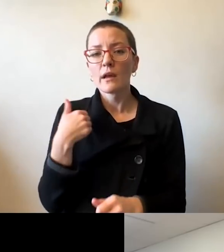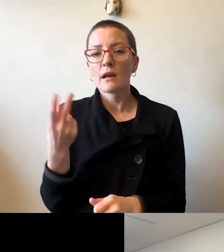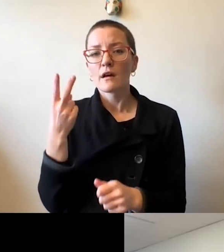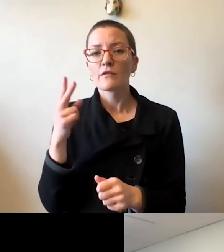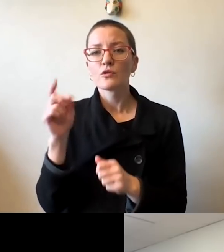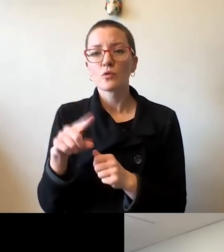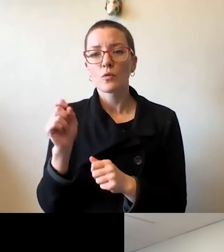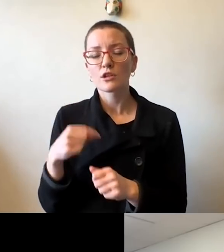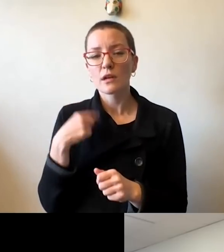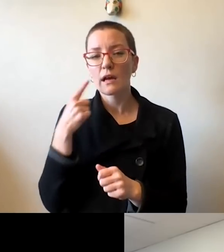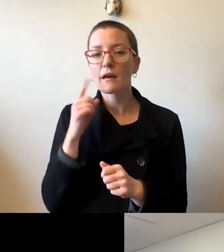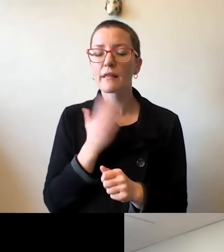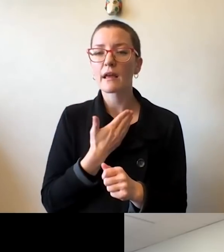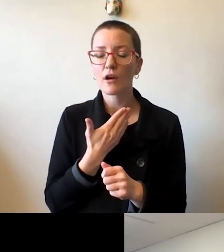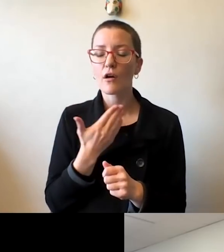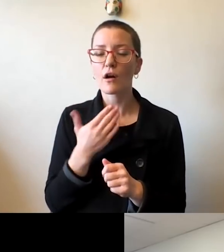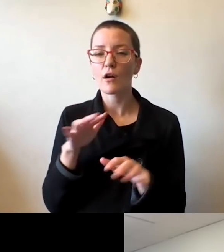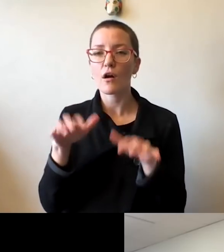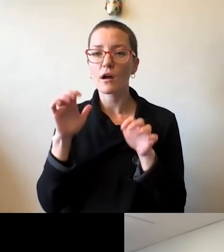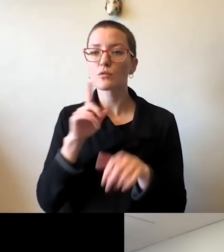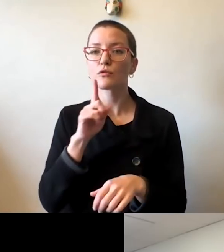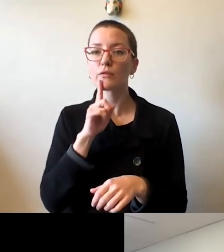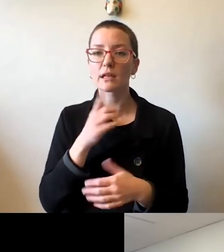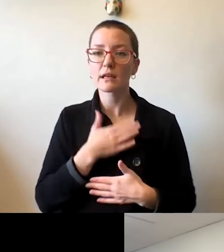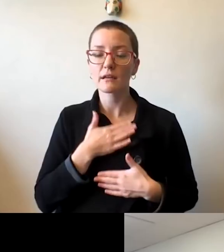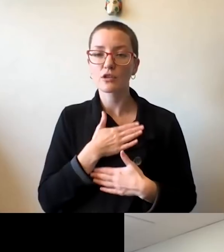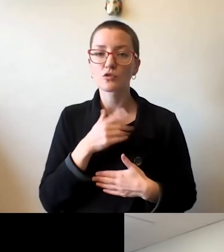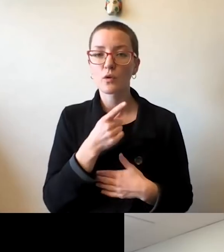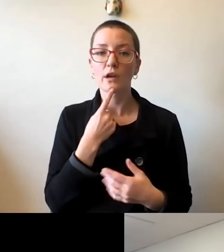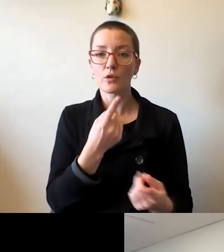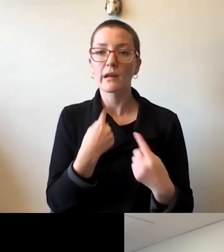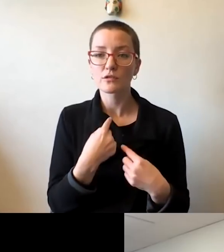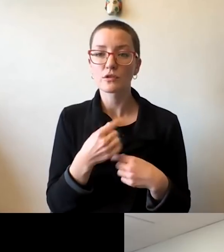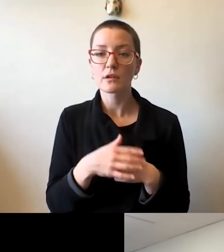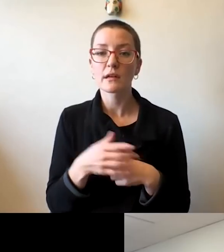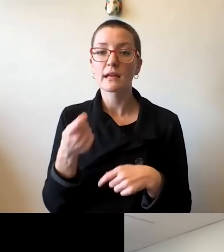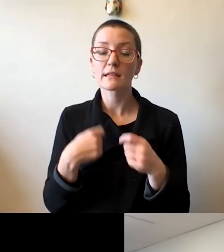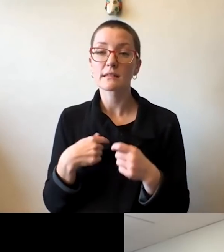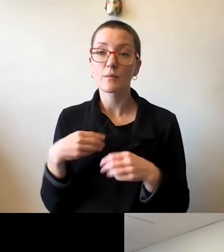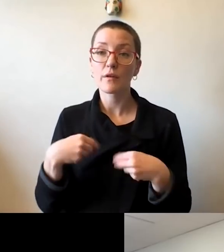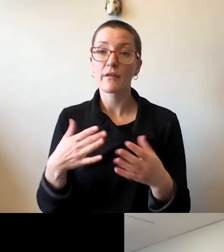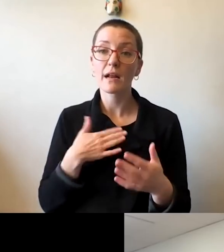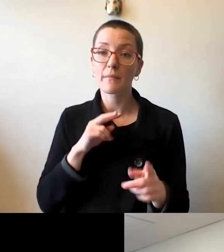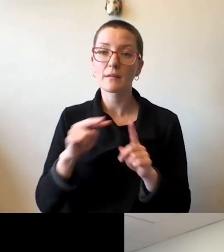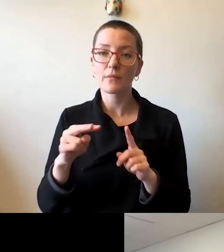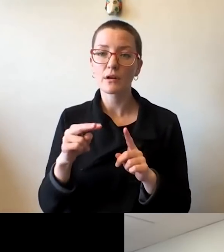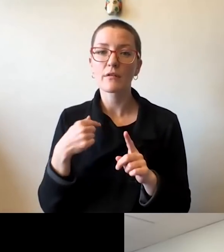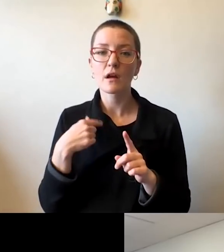like answers to, so instead of me contributing my perspective on this which is very similar to yours, how about we go on with those two questions?